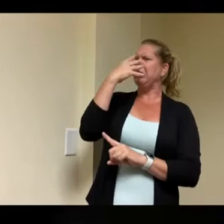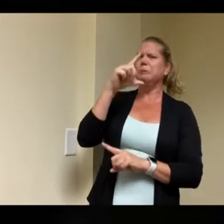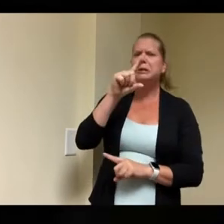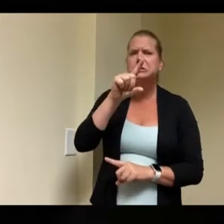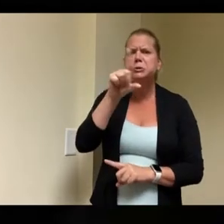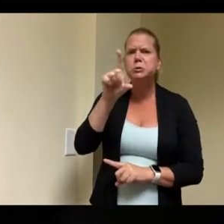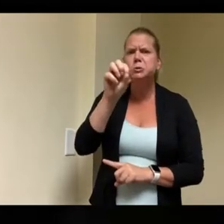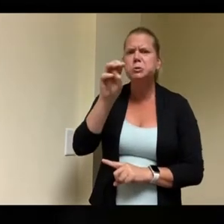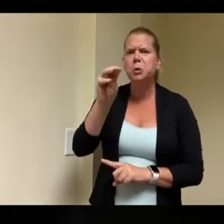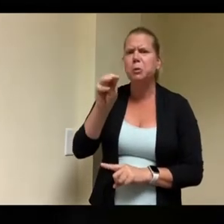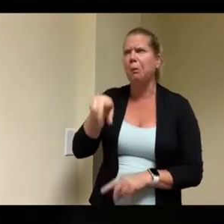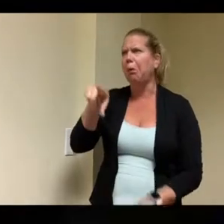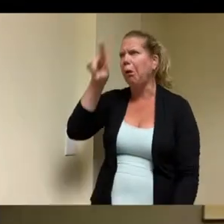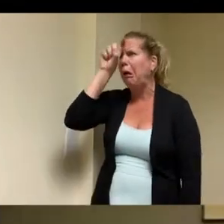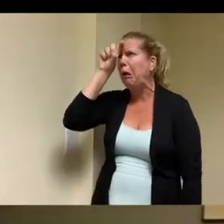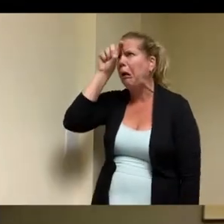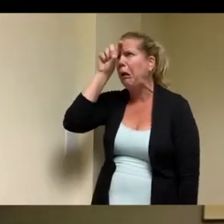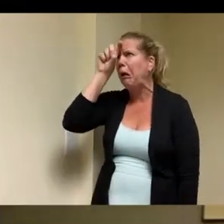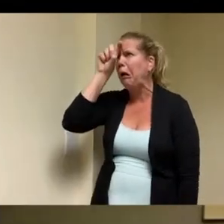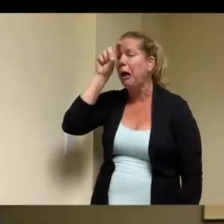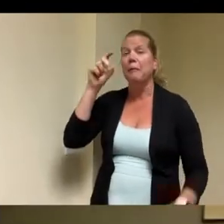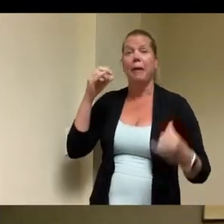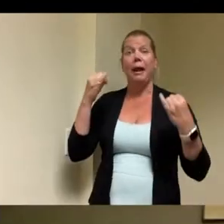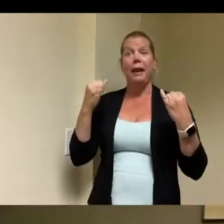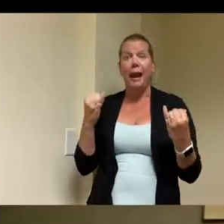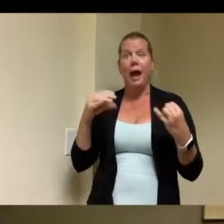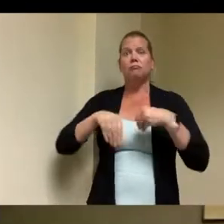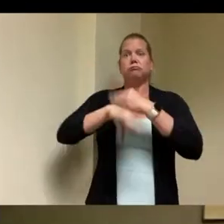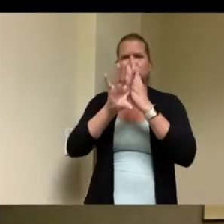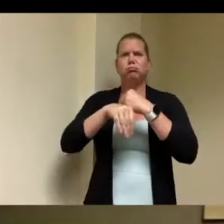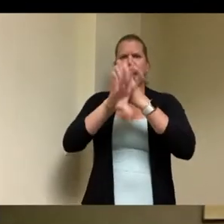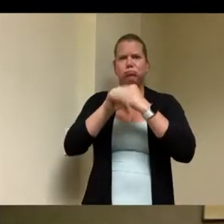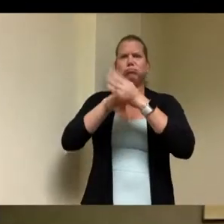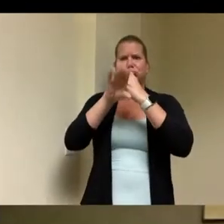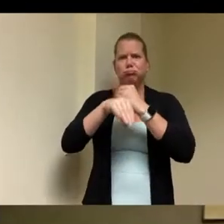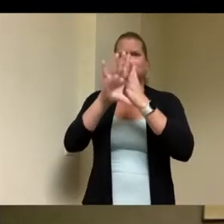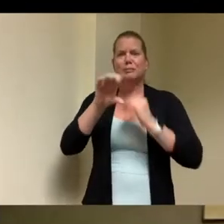meetings a day wow so um work inc is is is